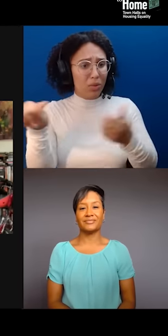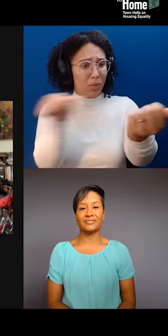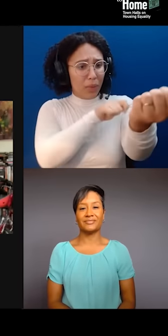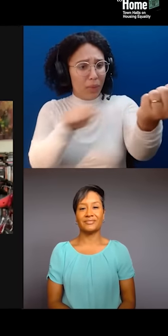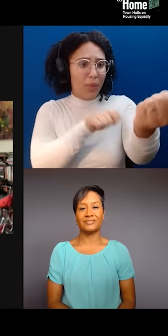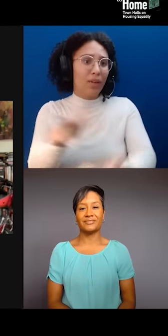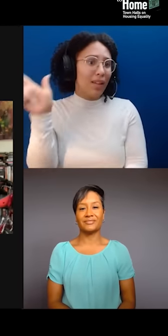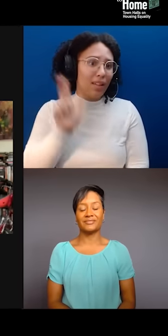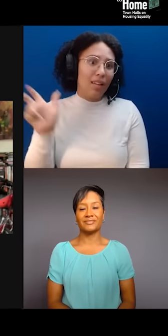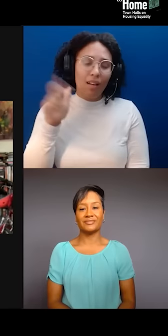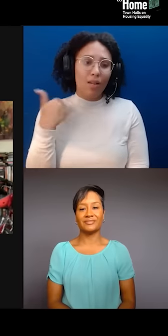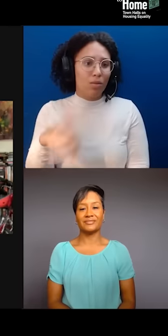Everyone, you can learn more about Laura